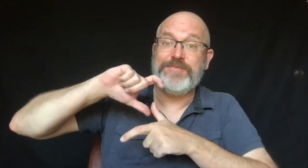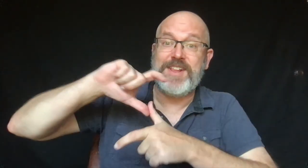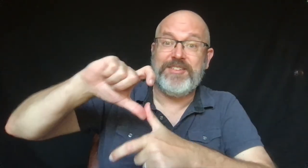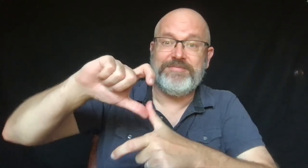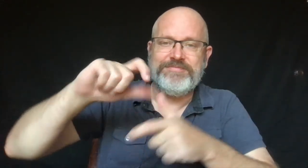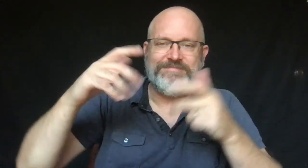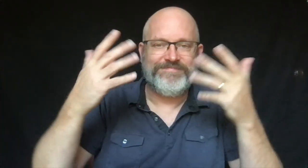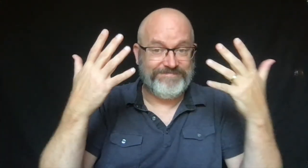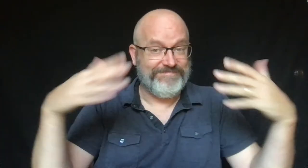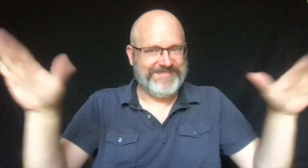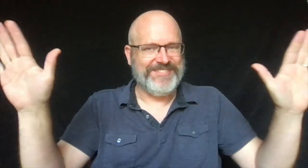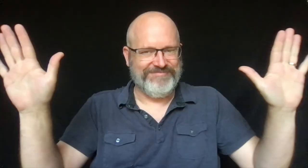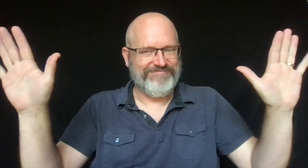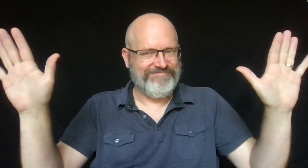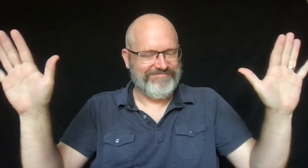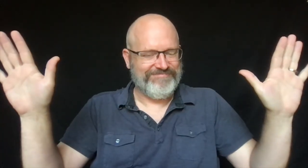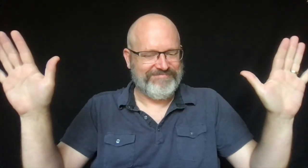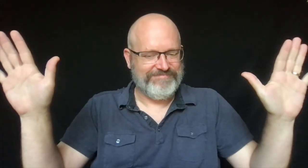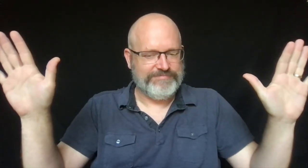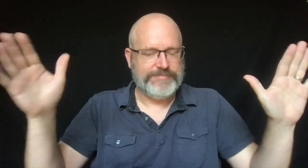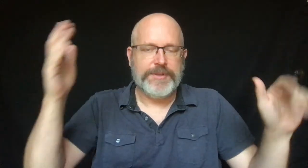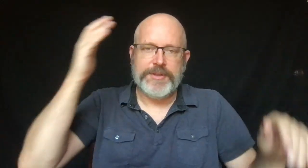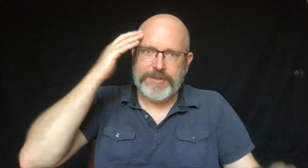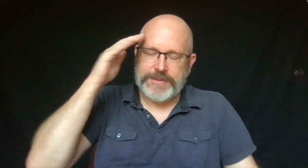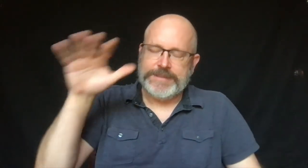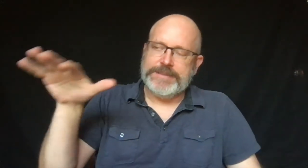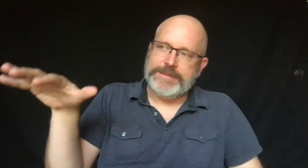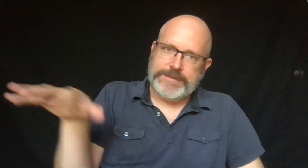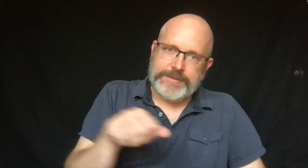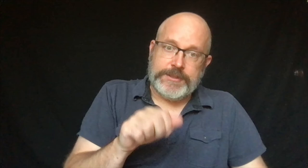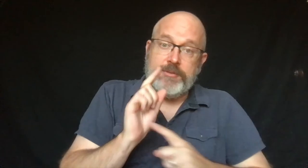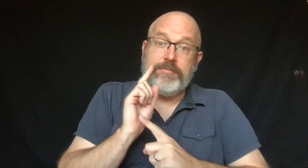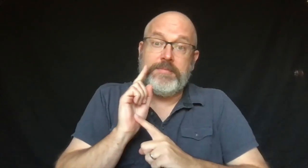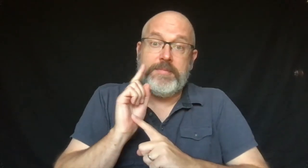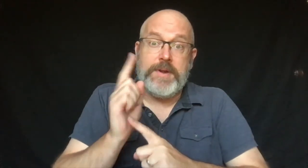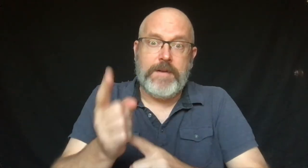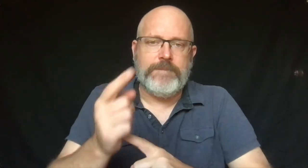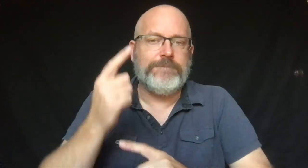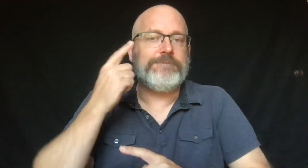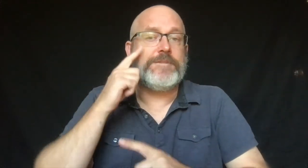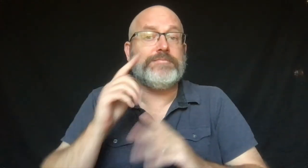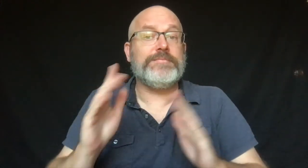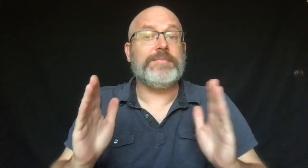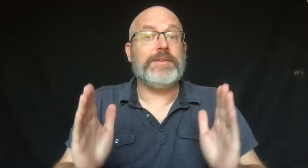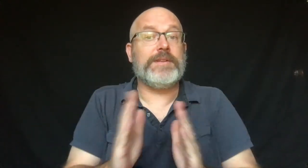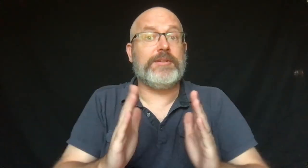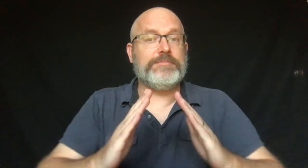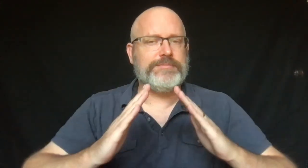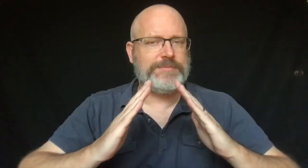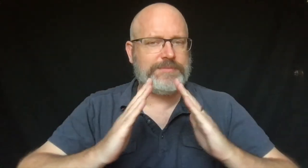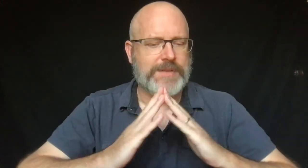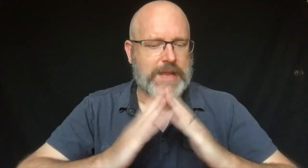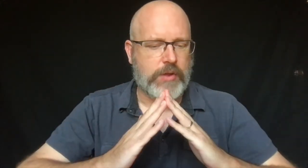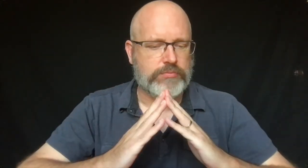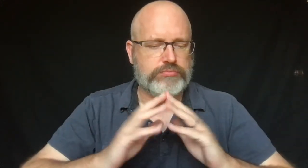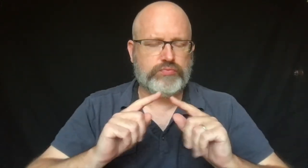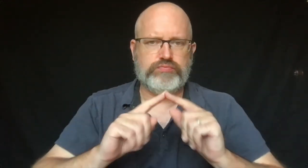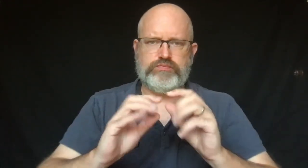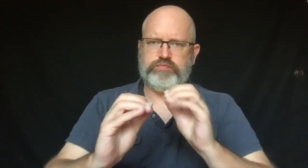Even though the tornado was over, it would take a while before Little Town was fixed.